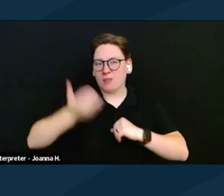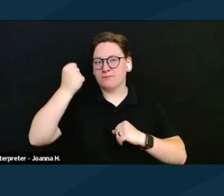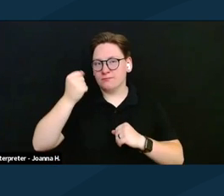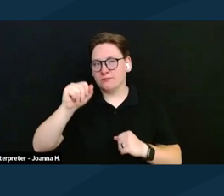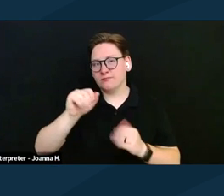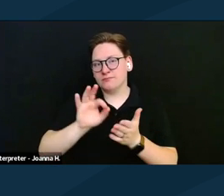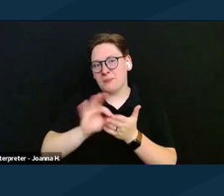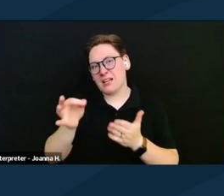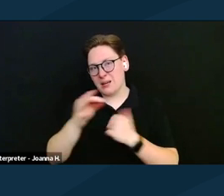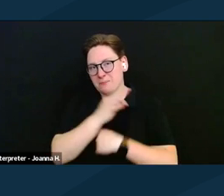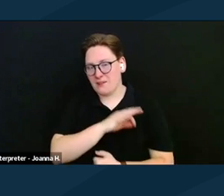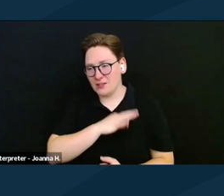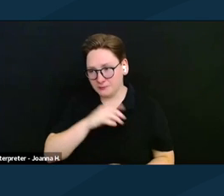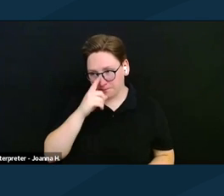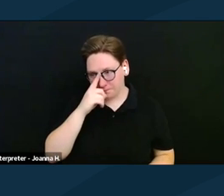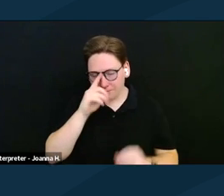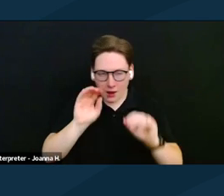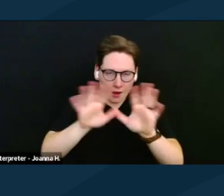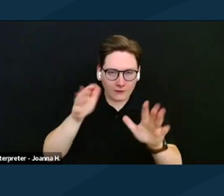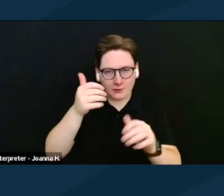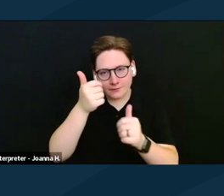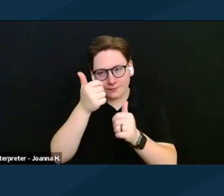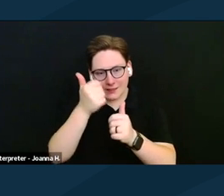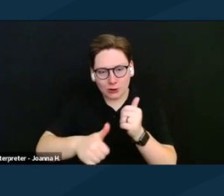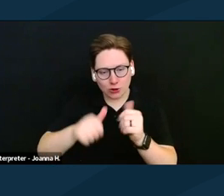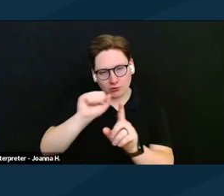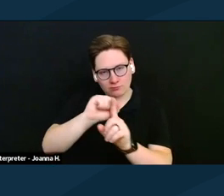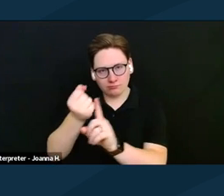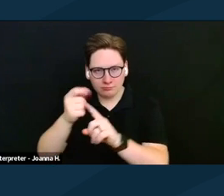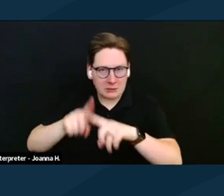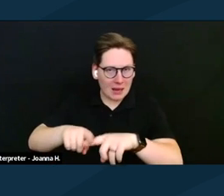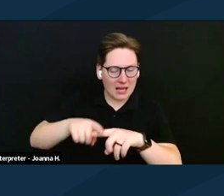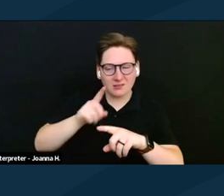Obviously, it does depend a little bit on the circumstances, but it's really not a fair outcome.